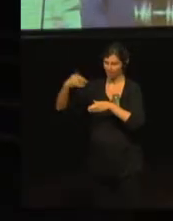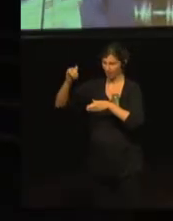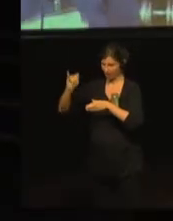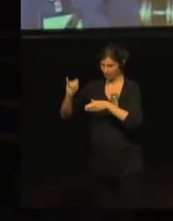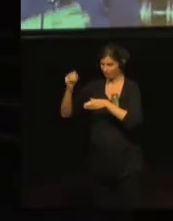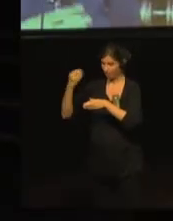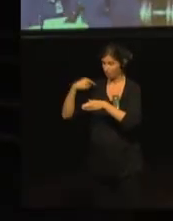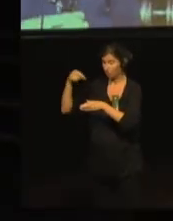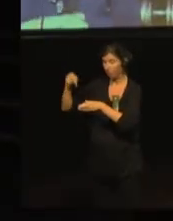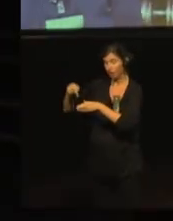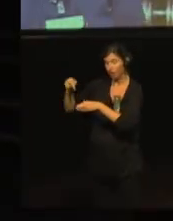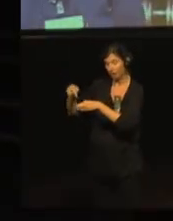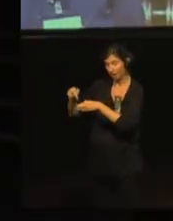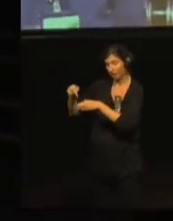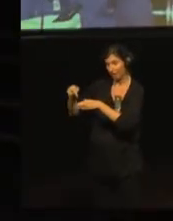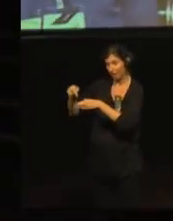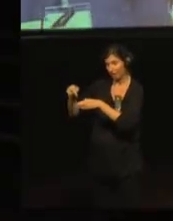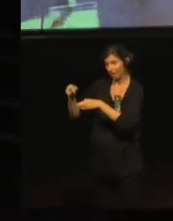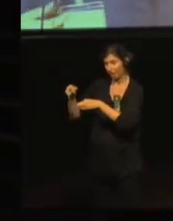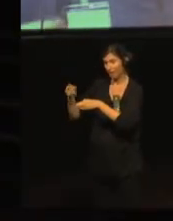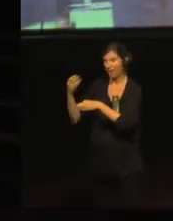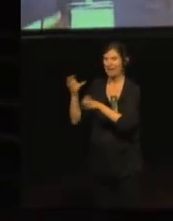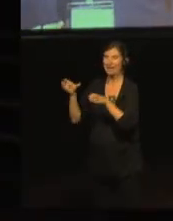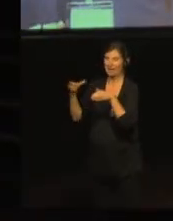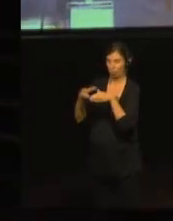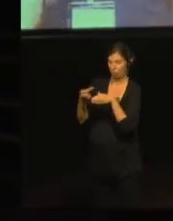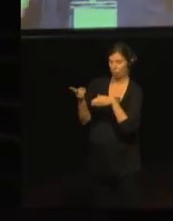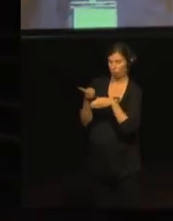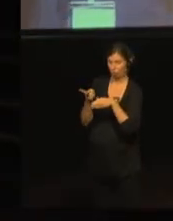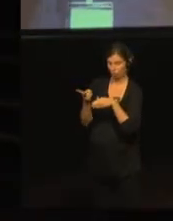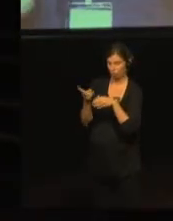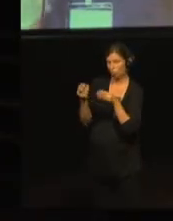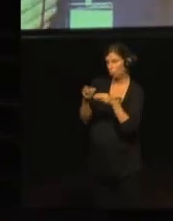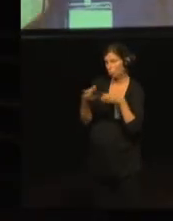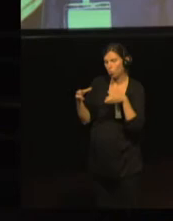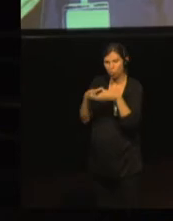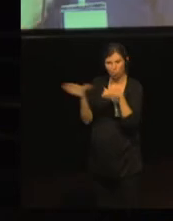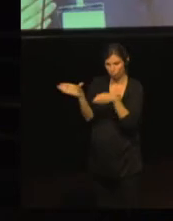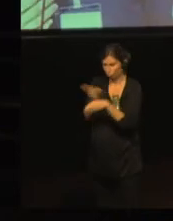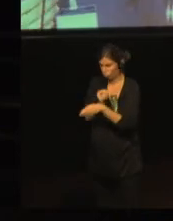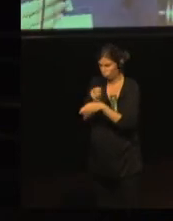It was a very important movement in the project because there we could introduce the project